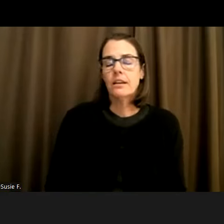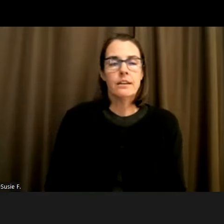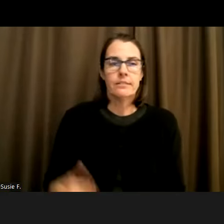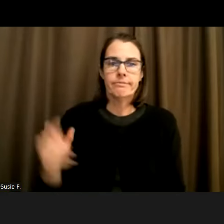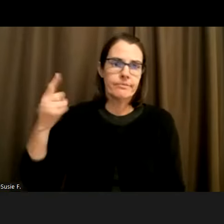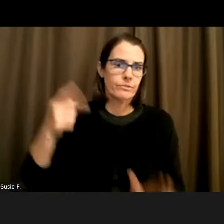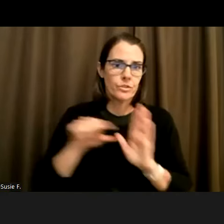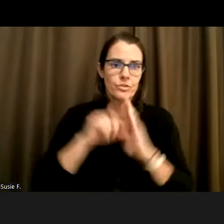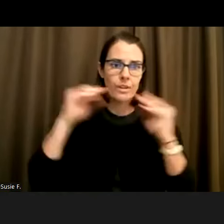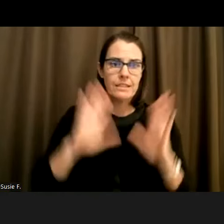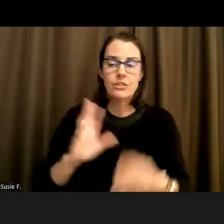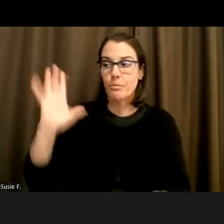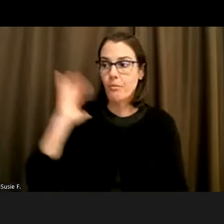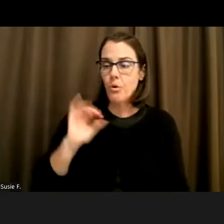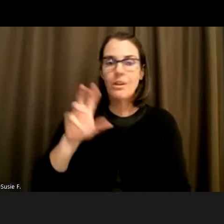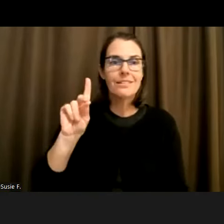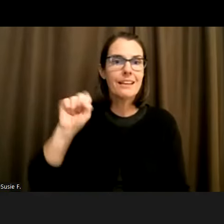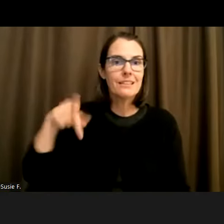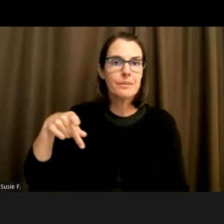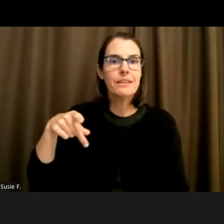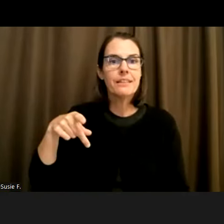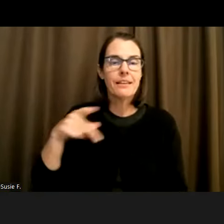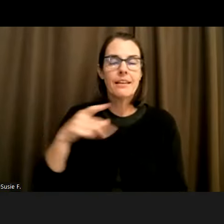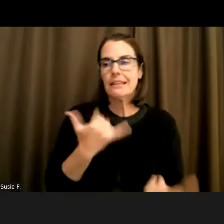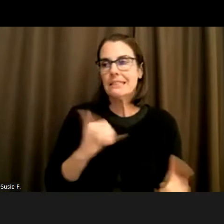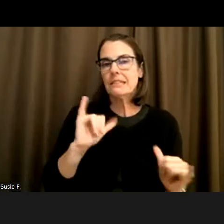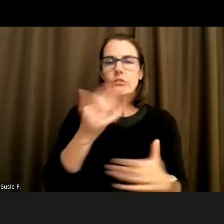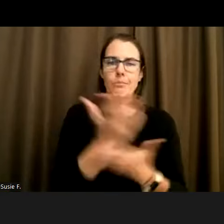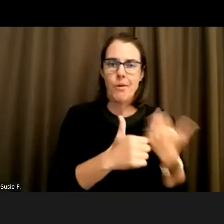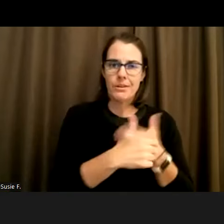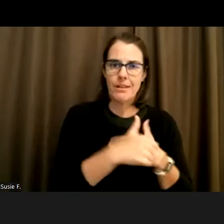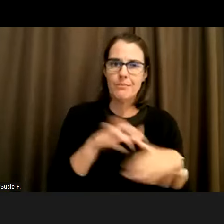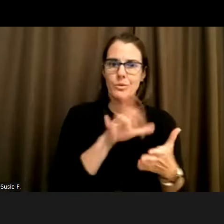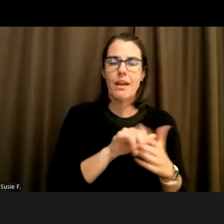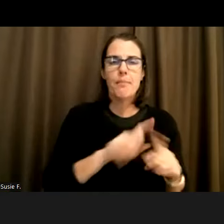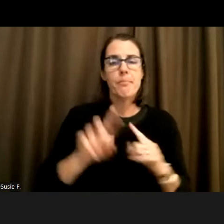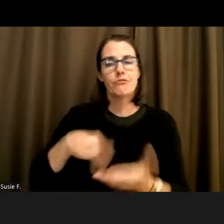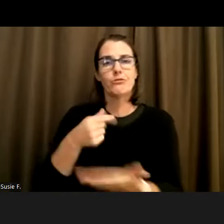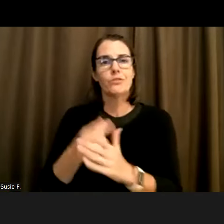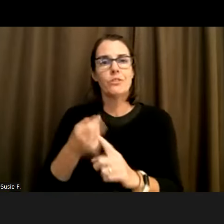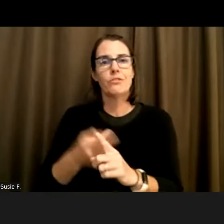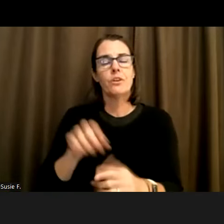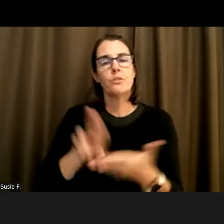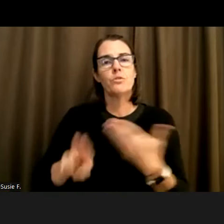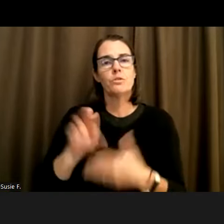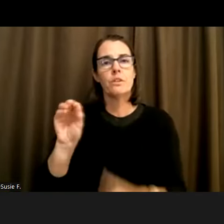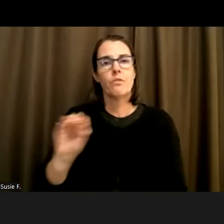I used to be a DSP with rice services and I still do it part time. But I graduated from U of O with my degrees in Political Science and Gender